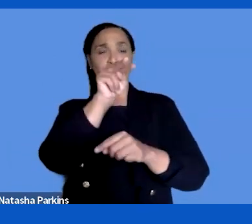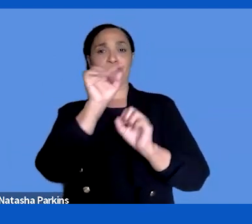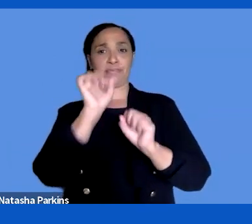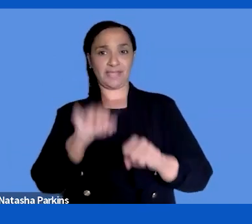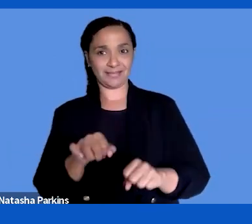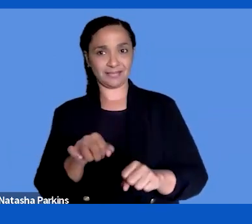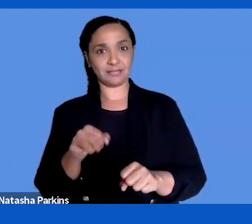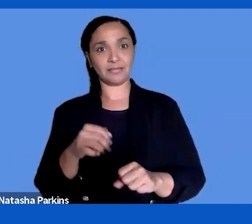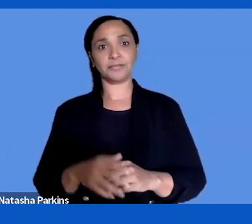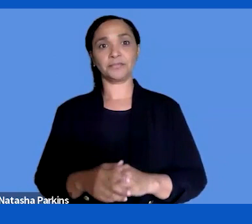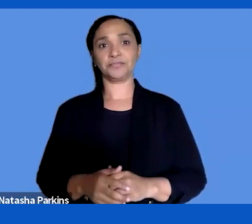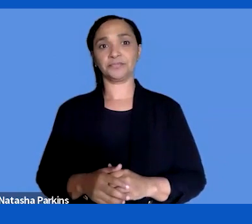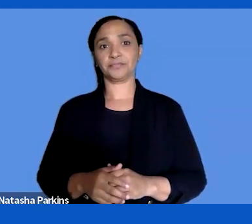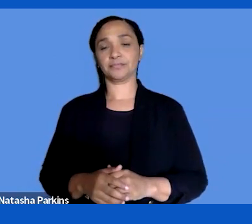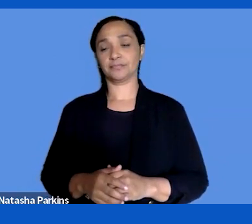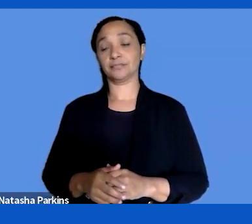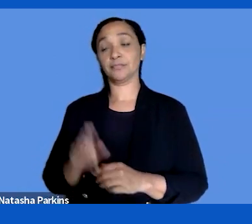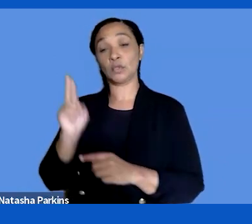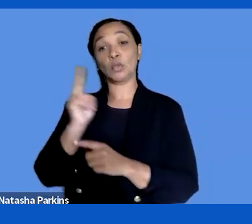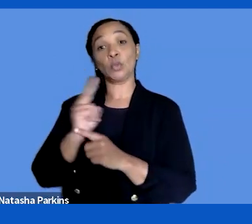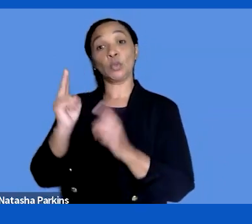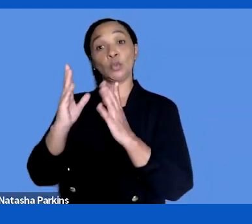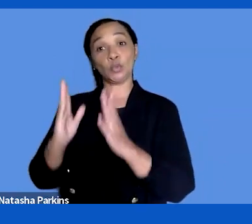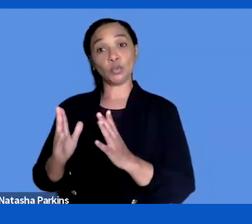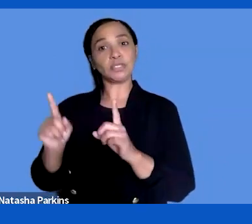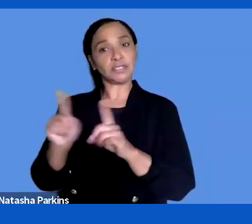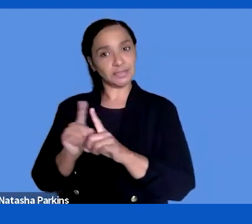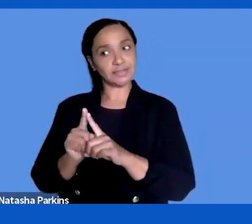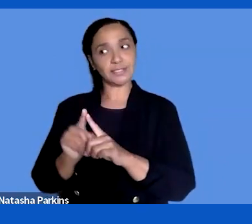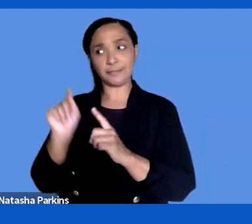Let the users recognize the same pattern so it is easier to find.